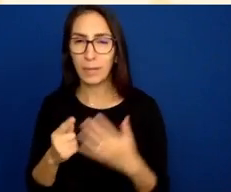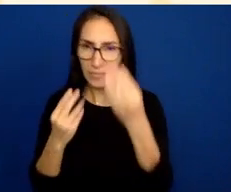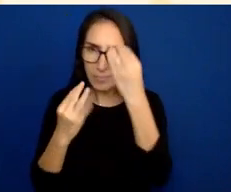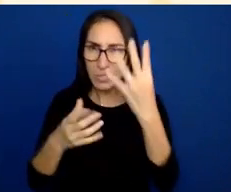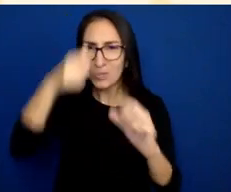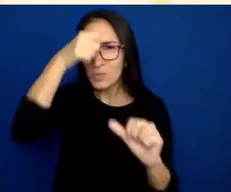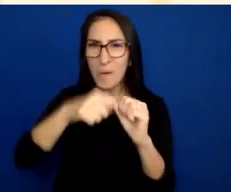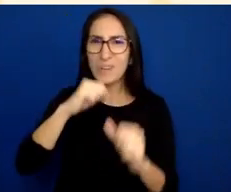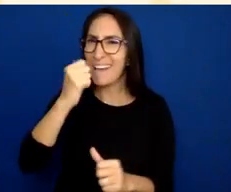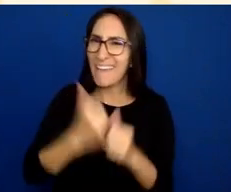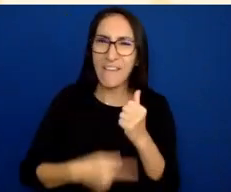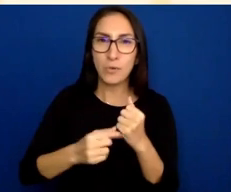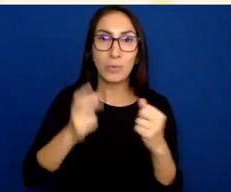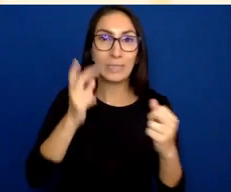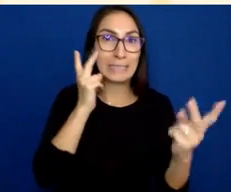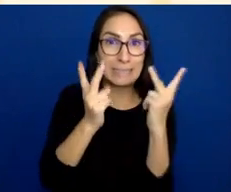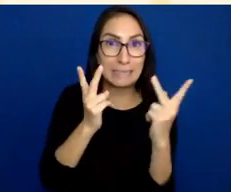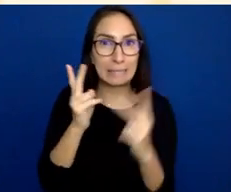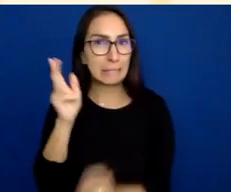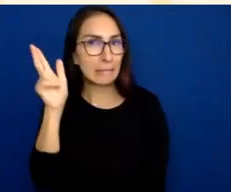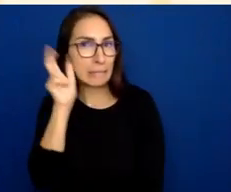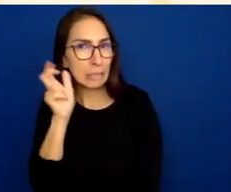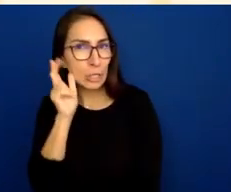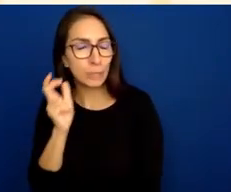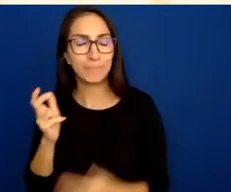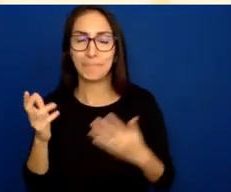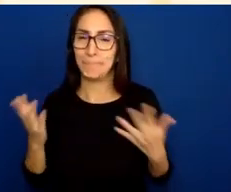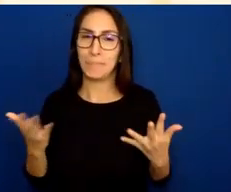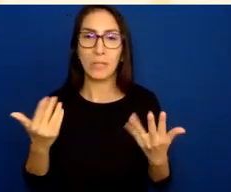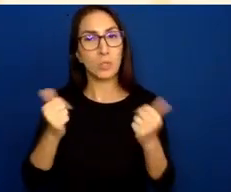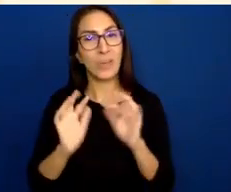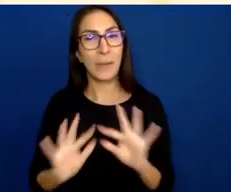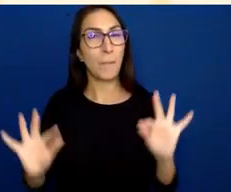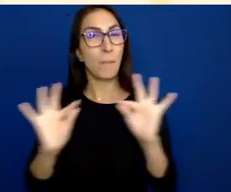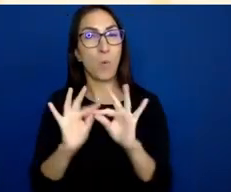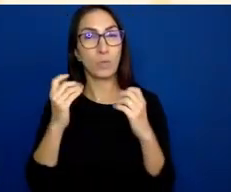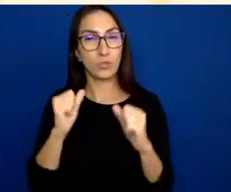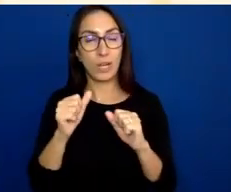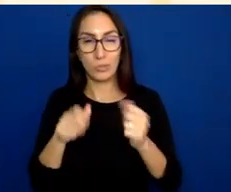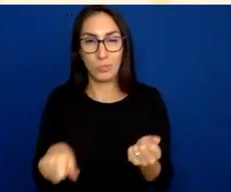So try to find ways that talk about what's on your screen